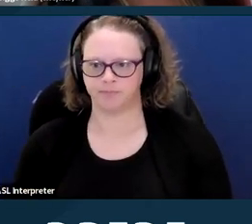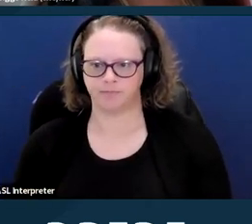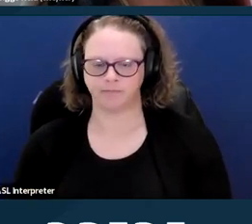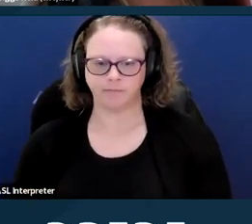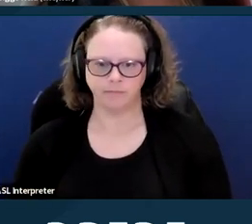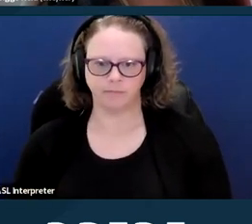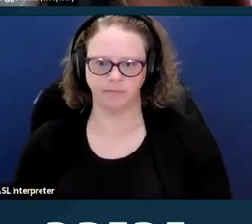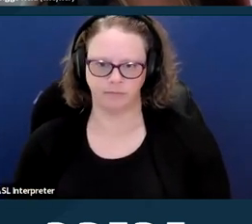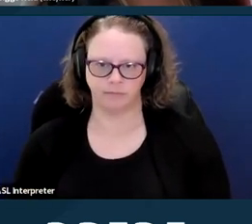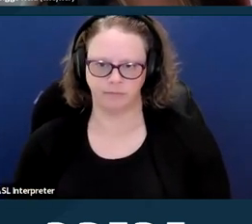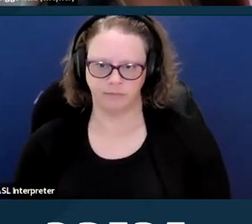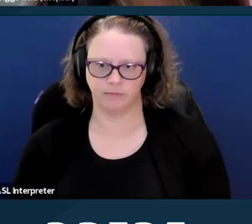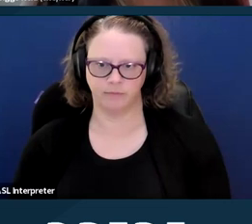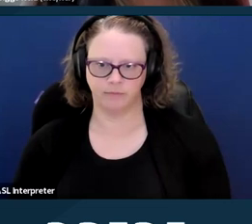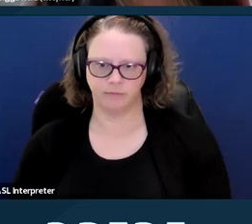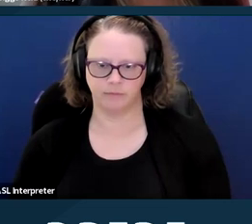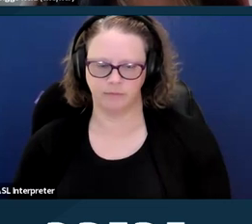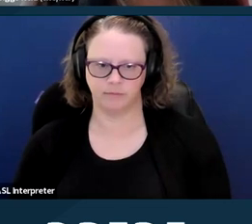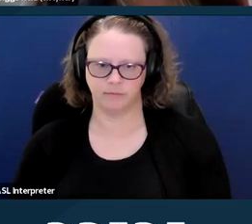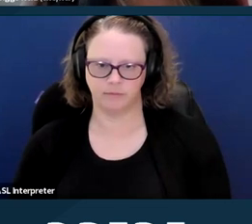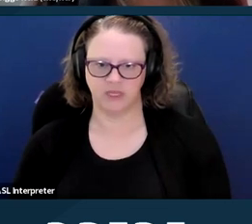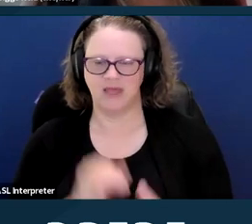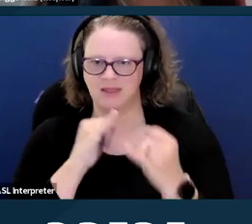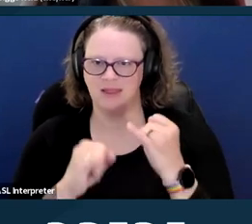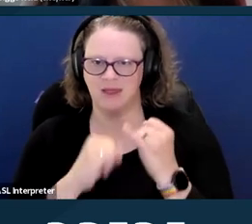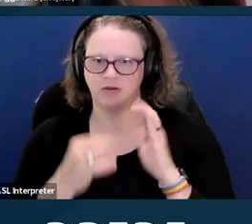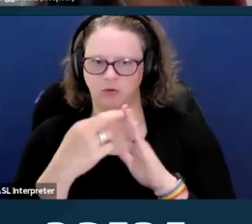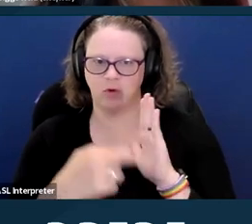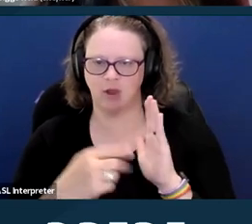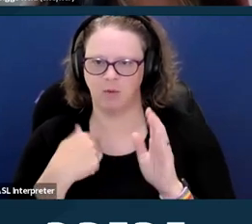And then the last regulation I'm gonna cover on the next slide.